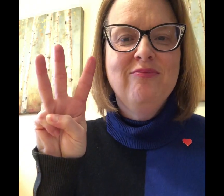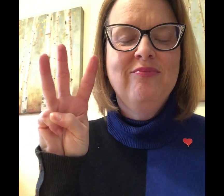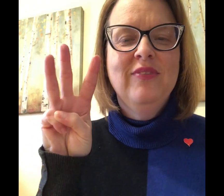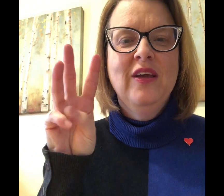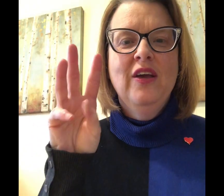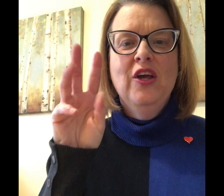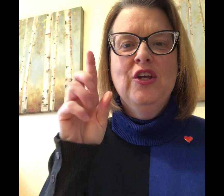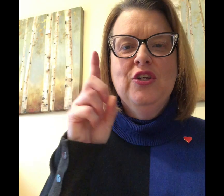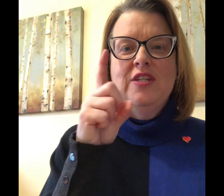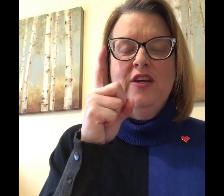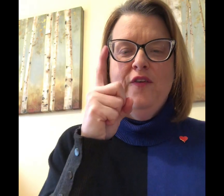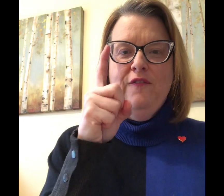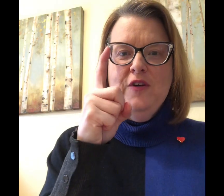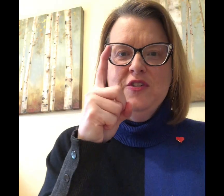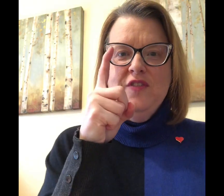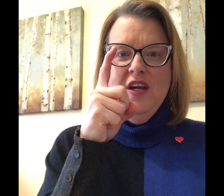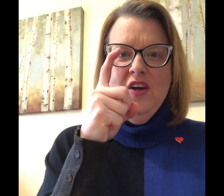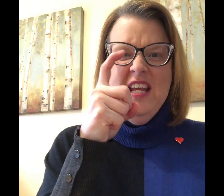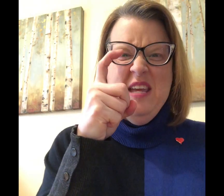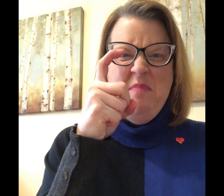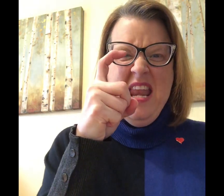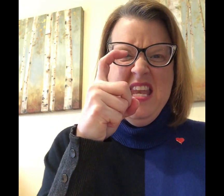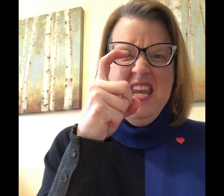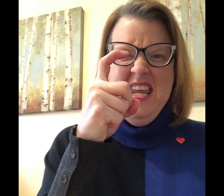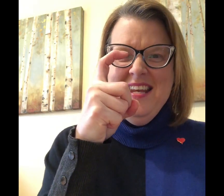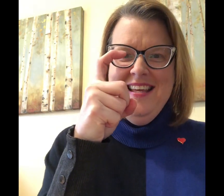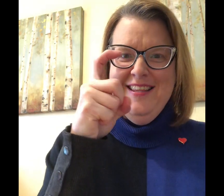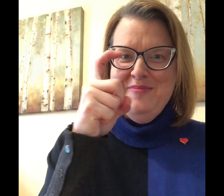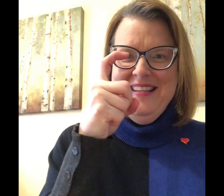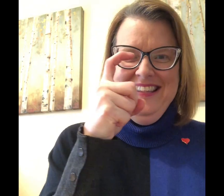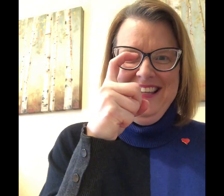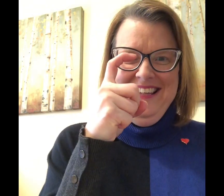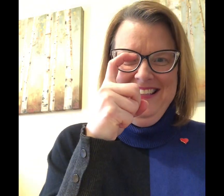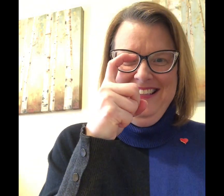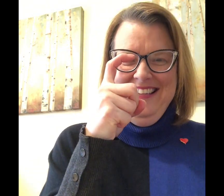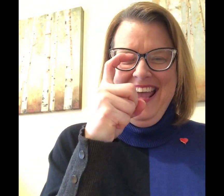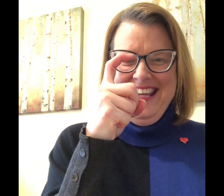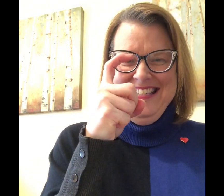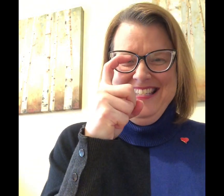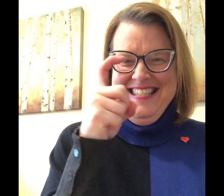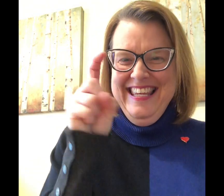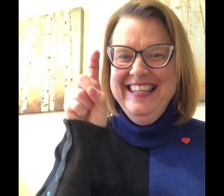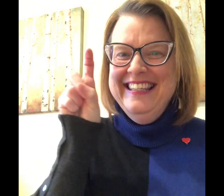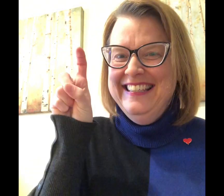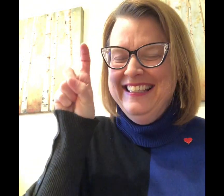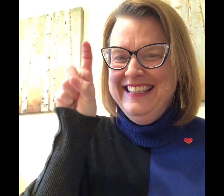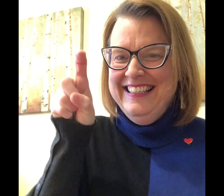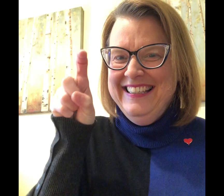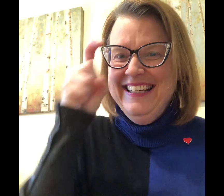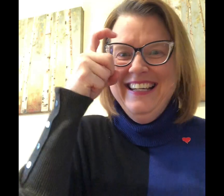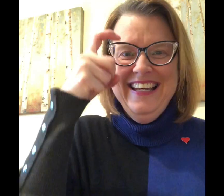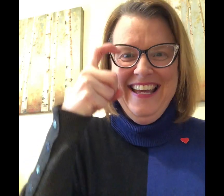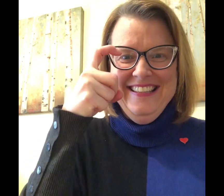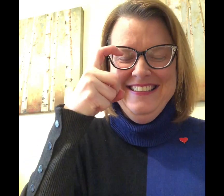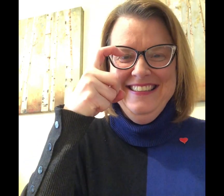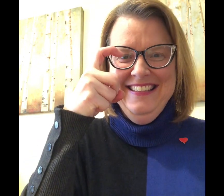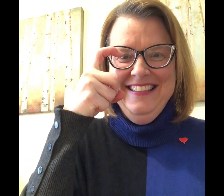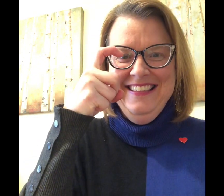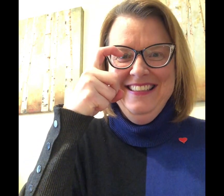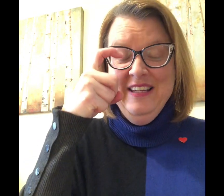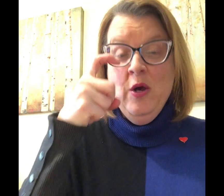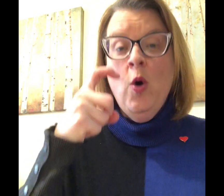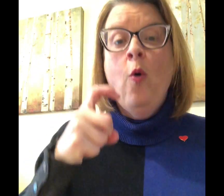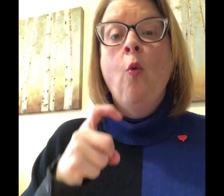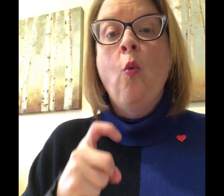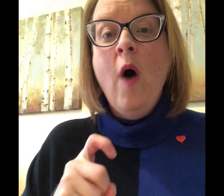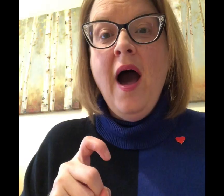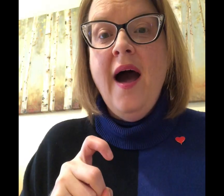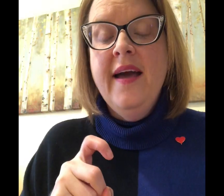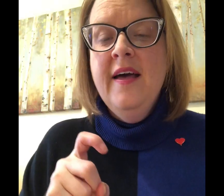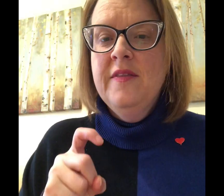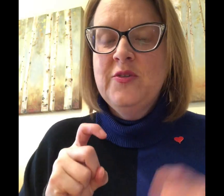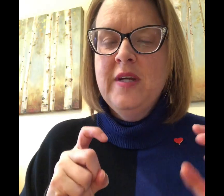you take your first finger and you bend it a little bit like that X X. Y this one